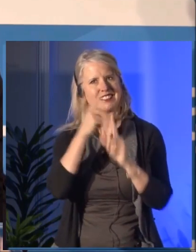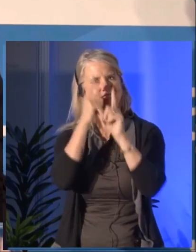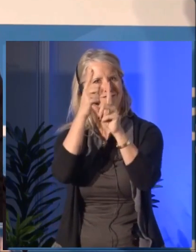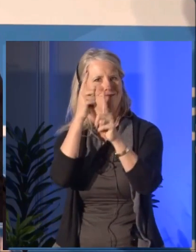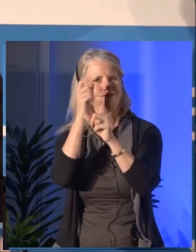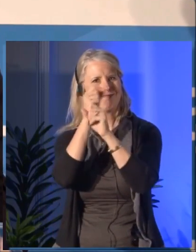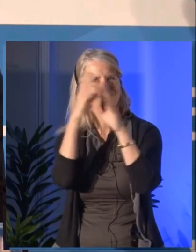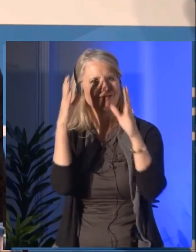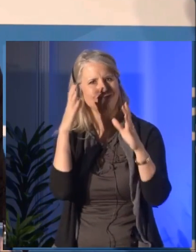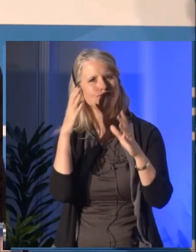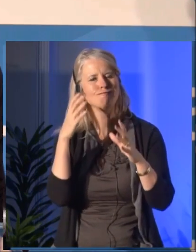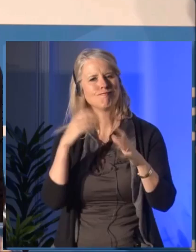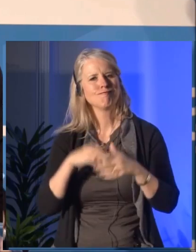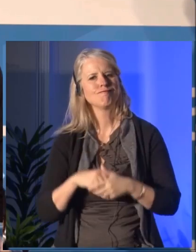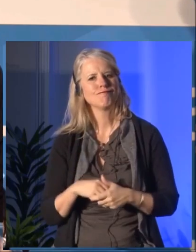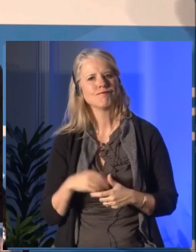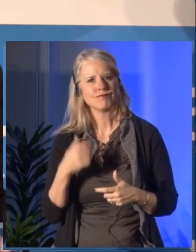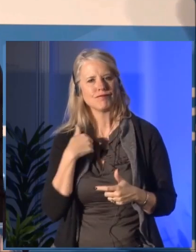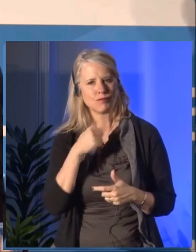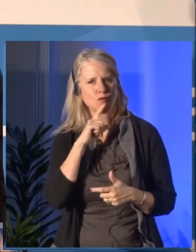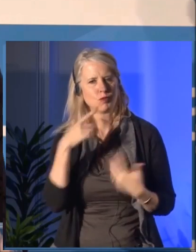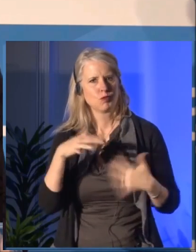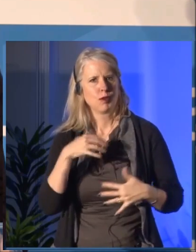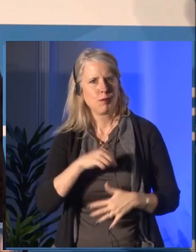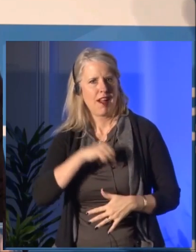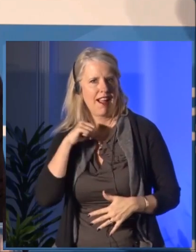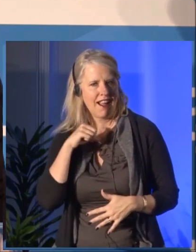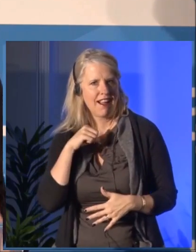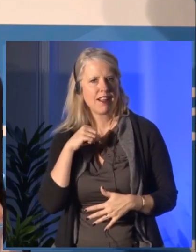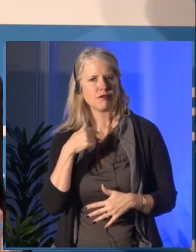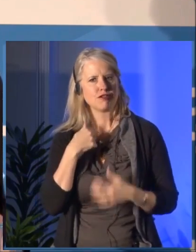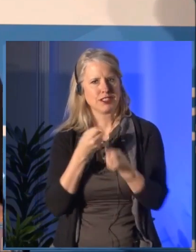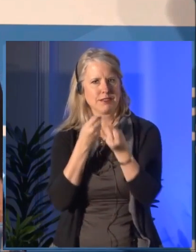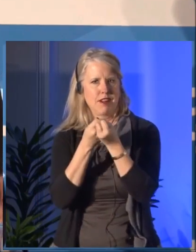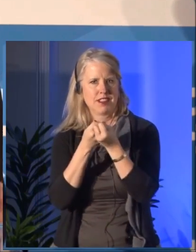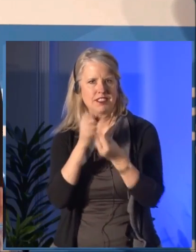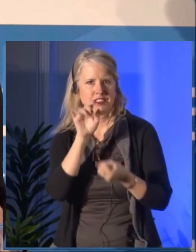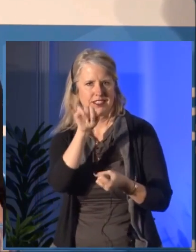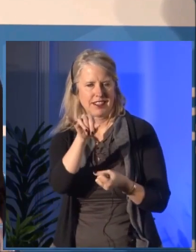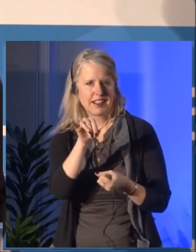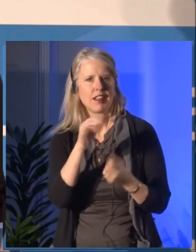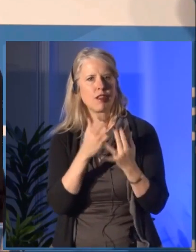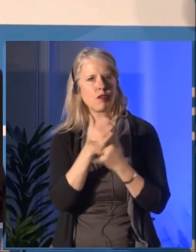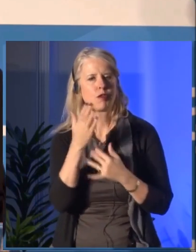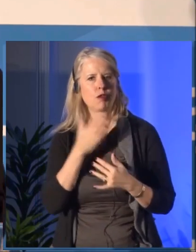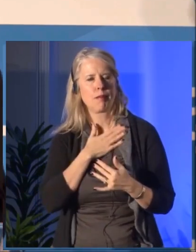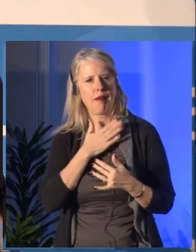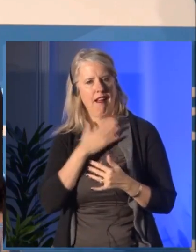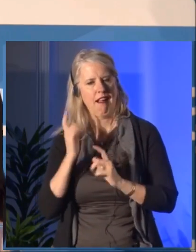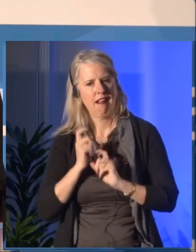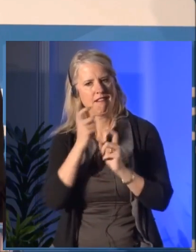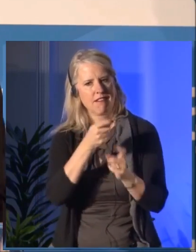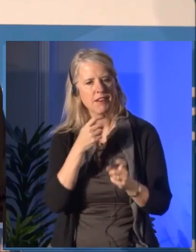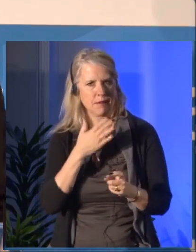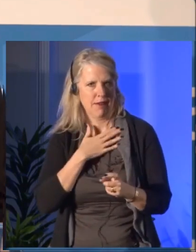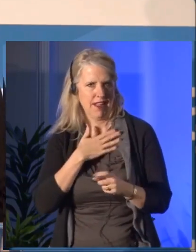in a public space was the perfect expression of the role of art in public life.